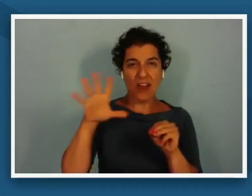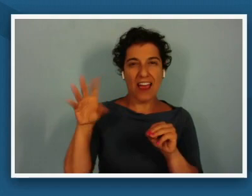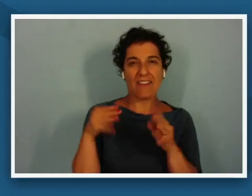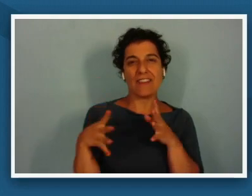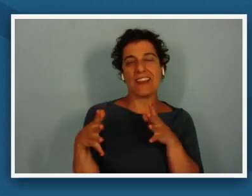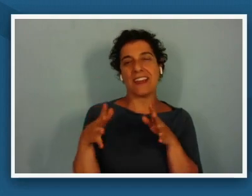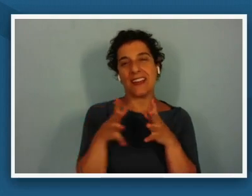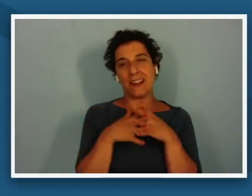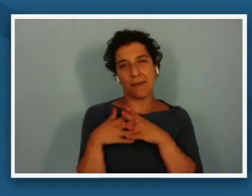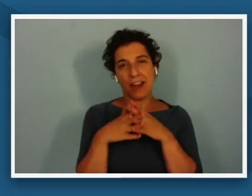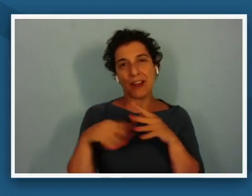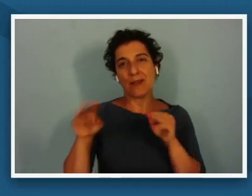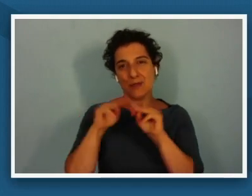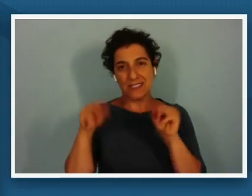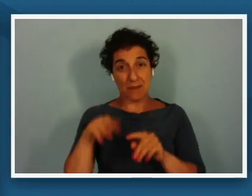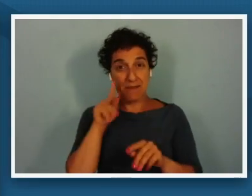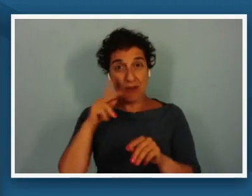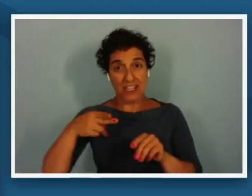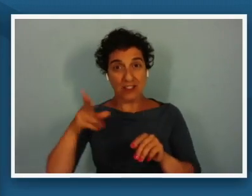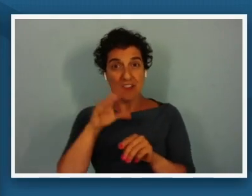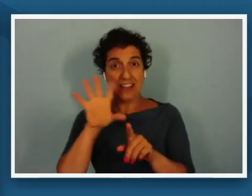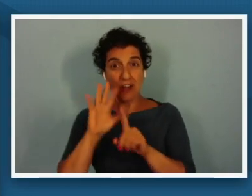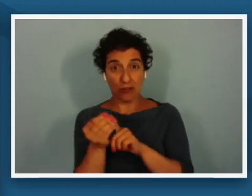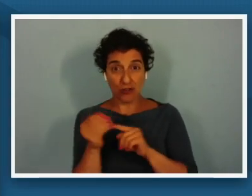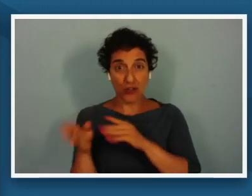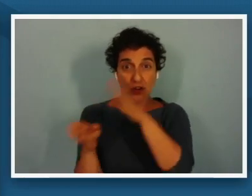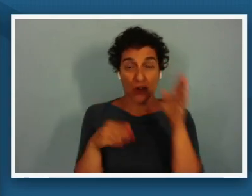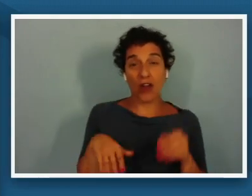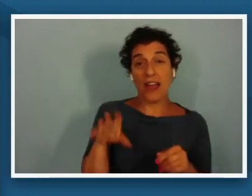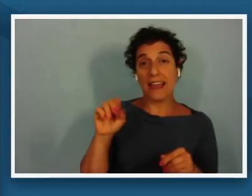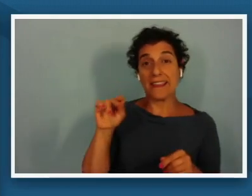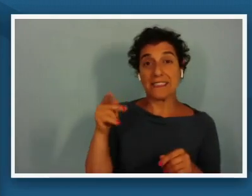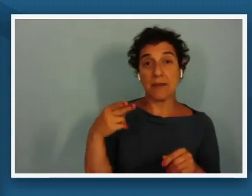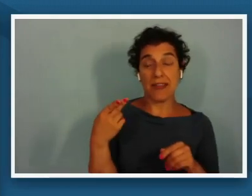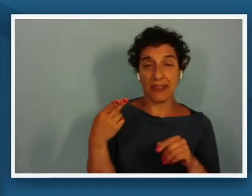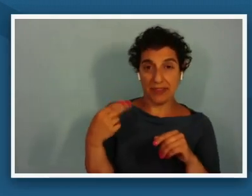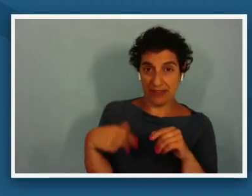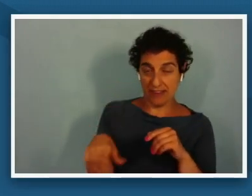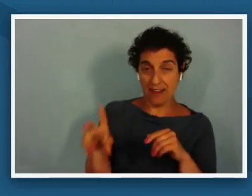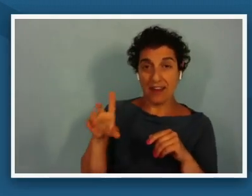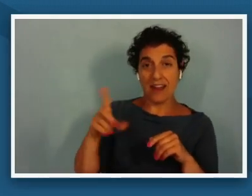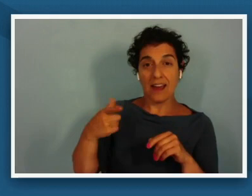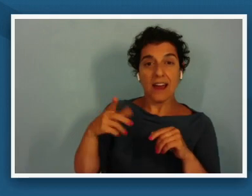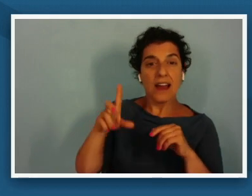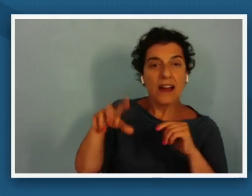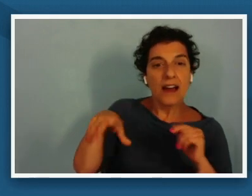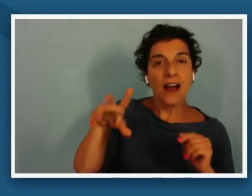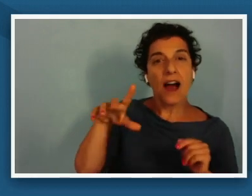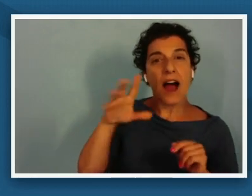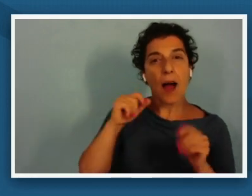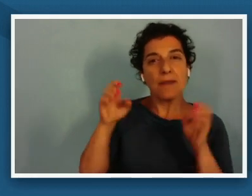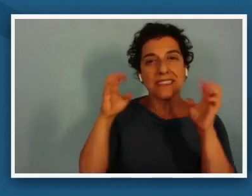and i'm elizabeth dale dynast i'm the teacher programs coordinator at the